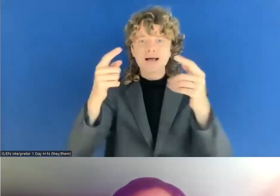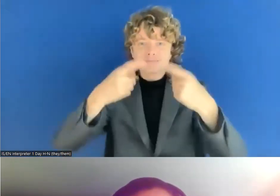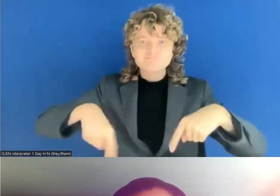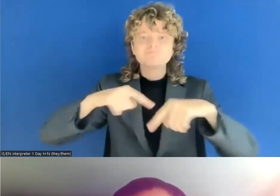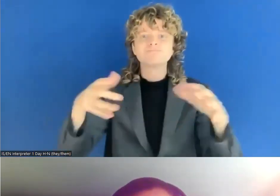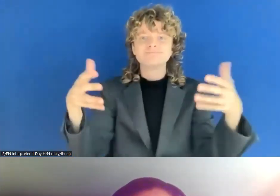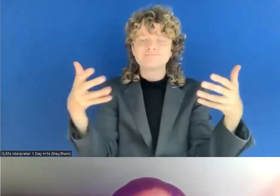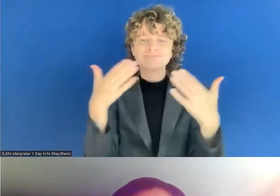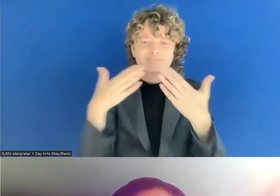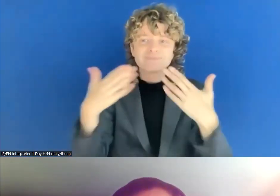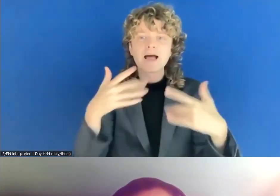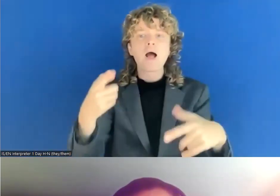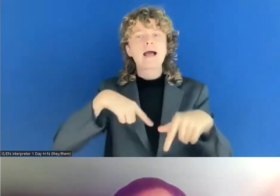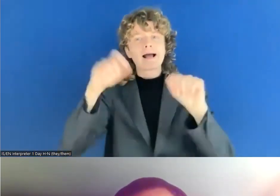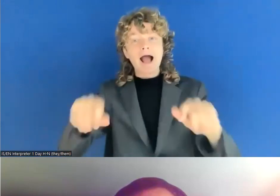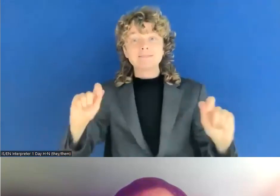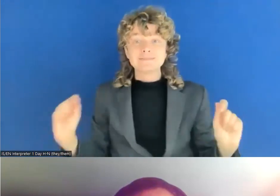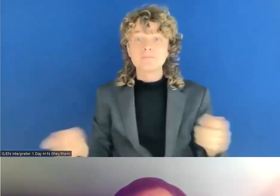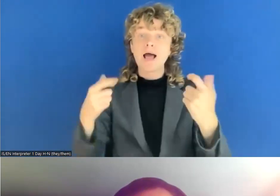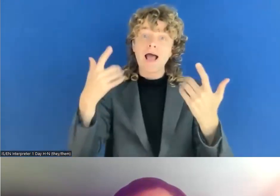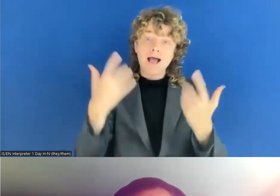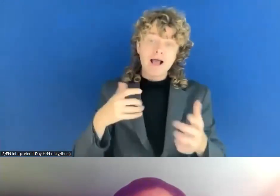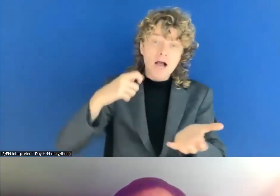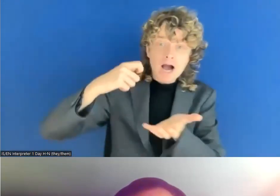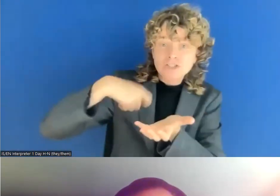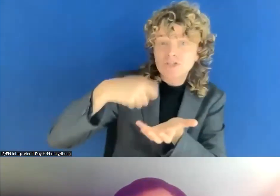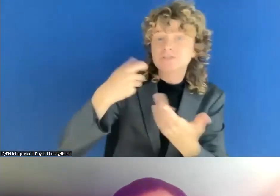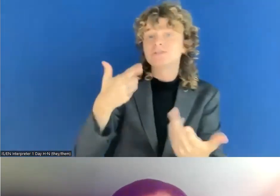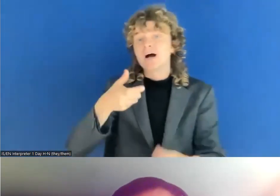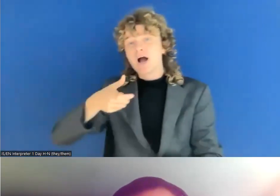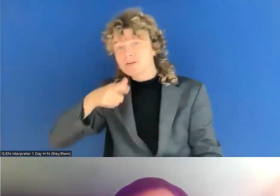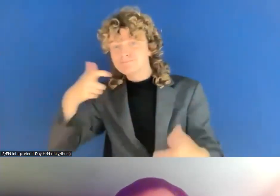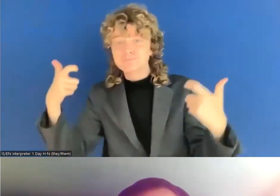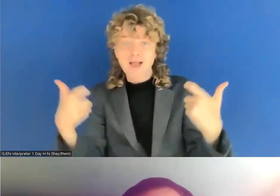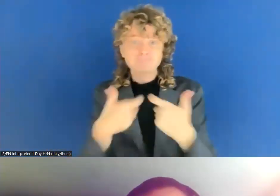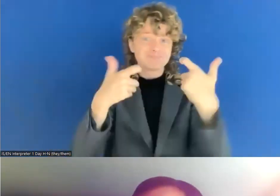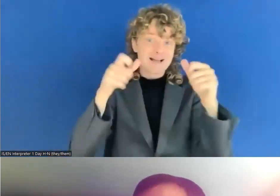than we have done in the last couple of years. So thank you very much, and we'll move into the next session. Thank you.